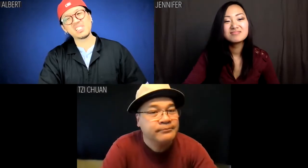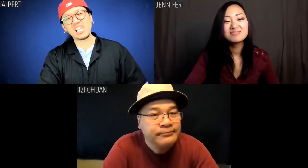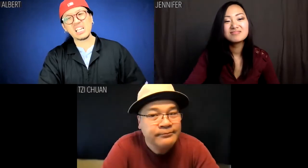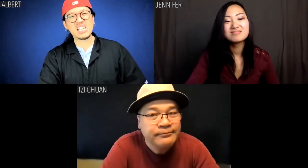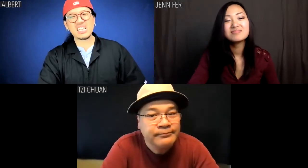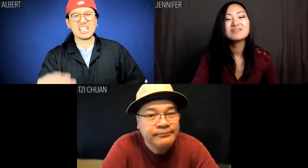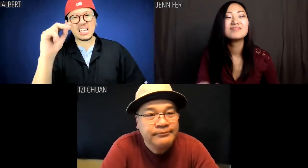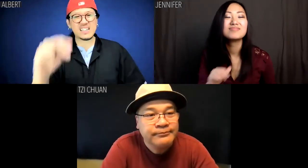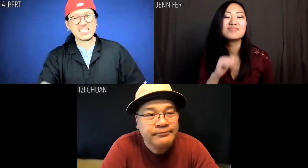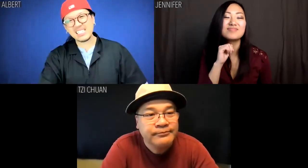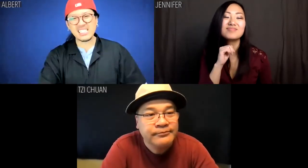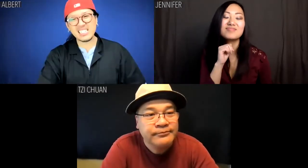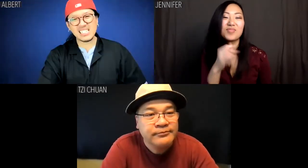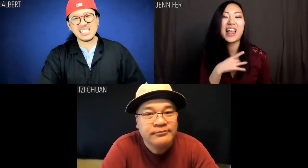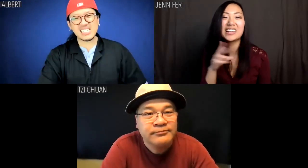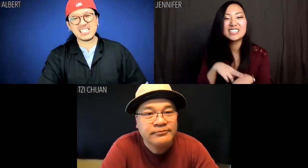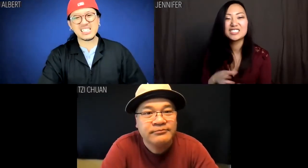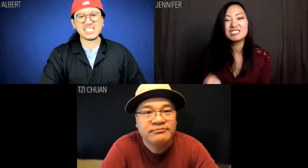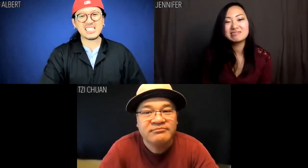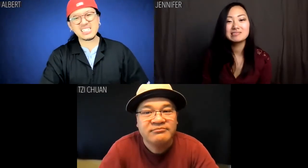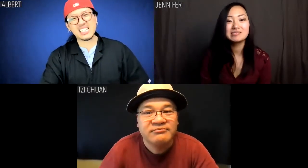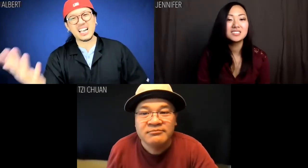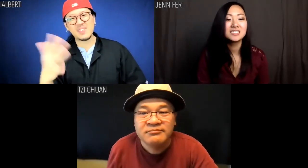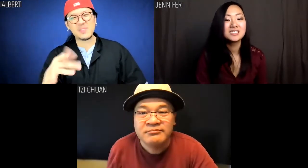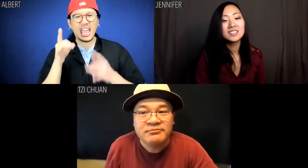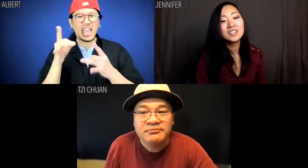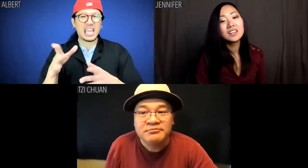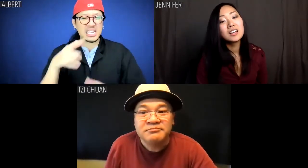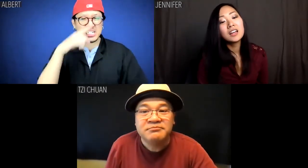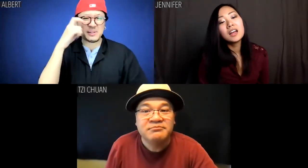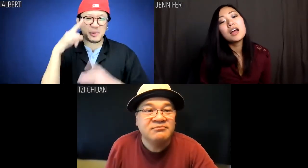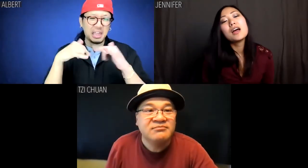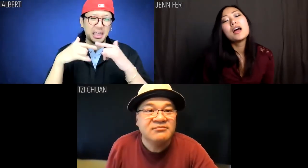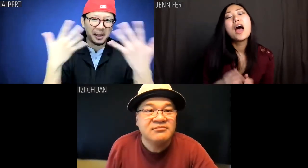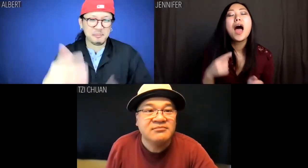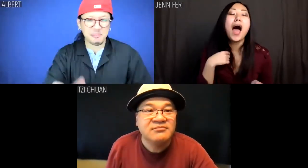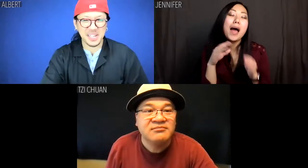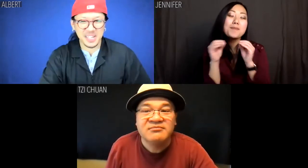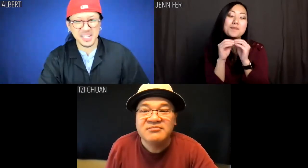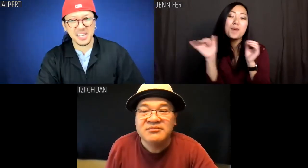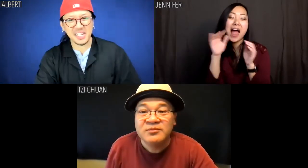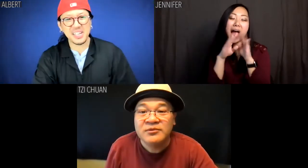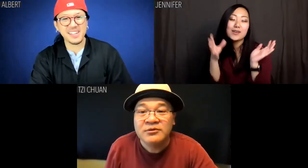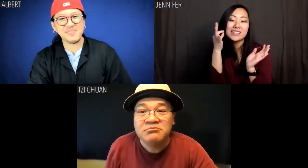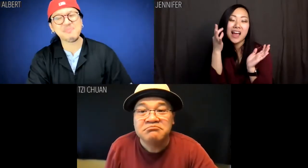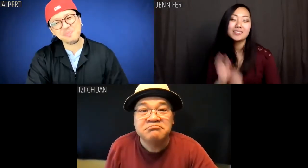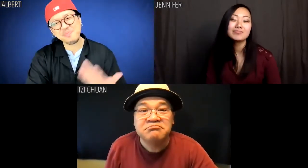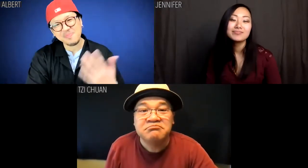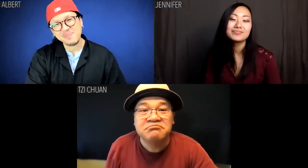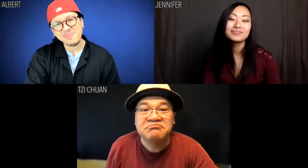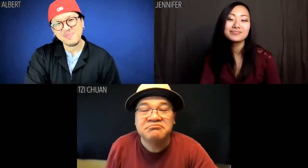Albert: Nope. Jennifer: Don't like nature. Albert: Hated summer camp. Jennifer: I'm more of a house cat.